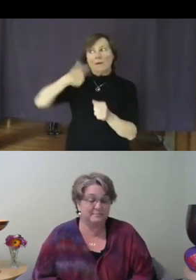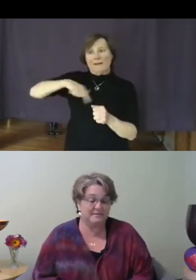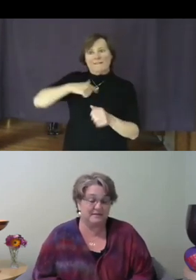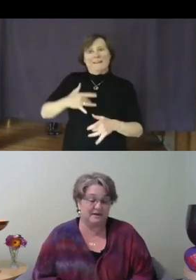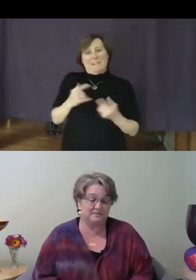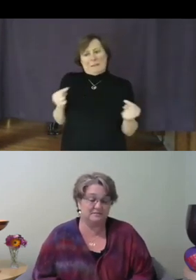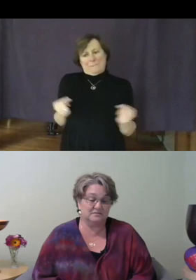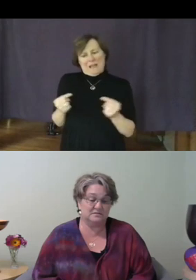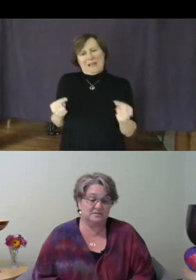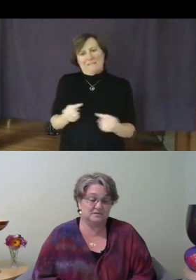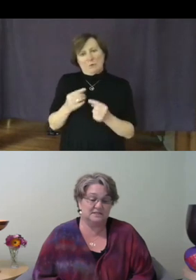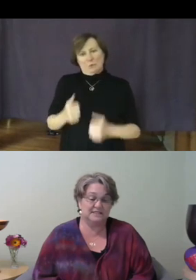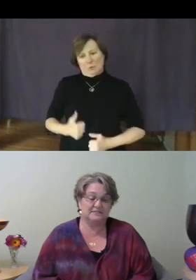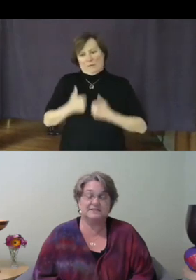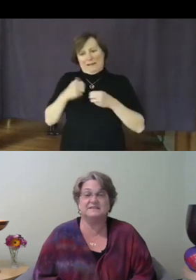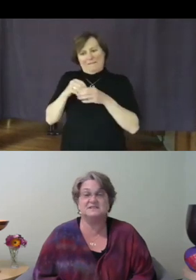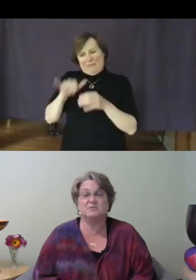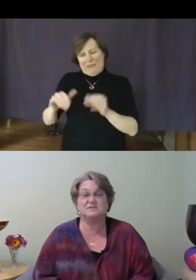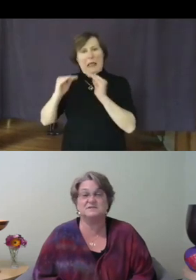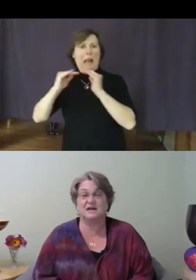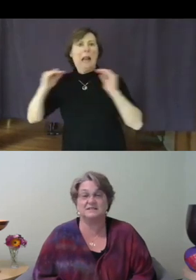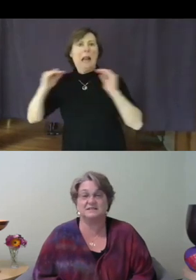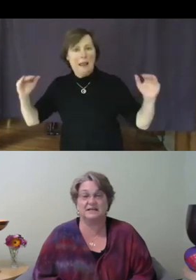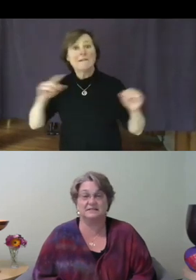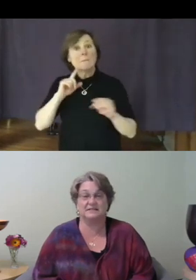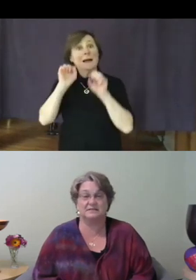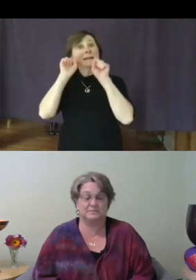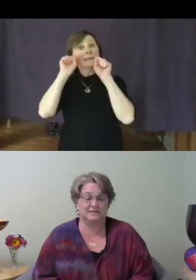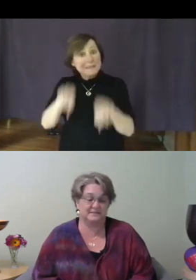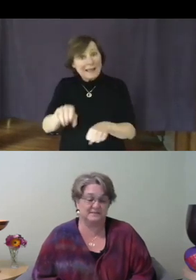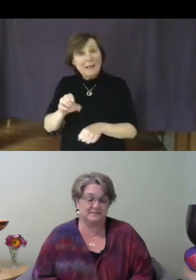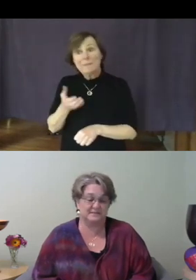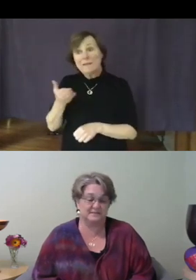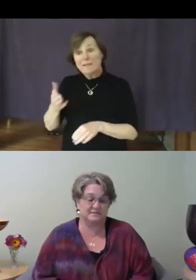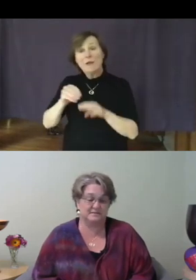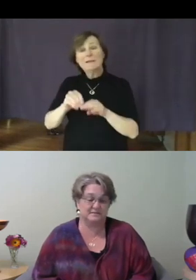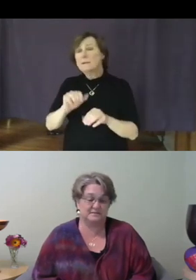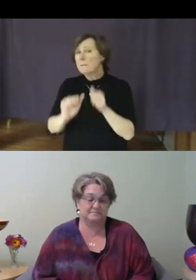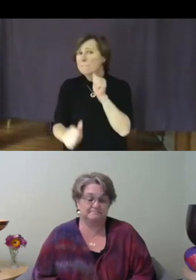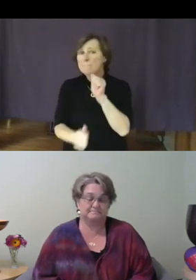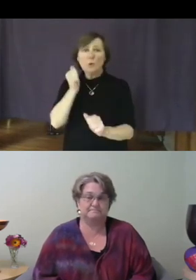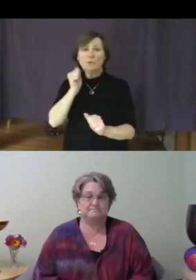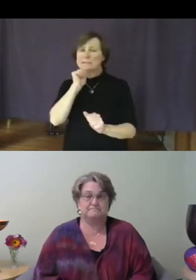there, even in these most unlikely places.